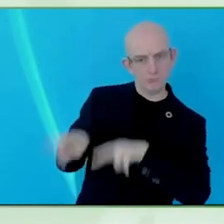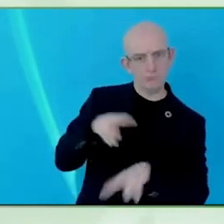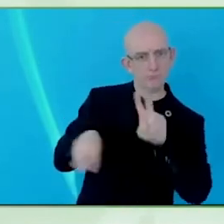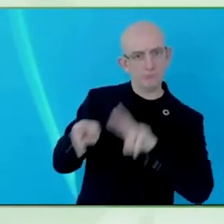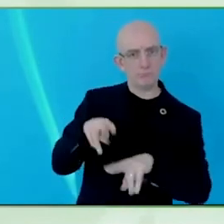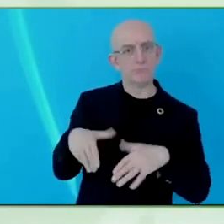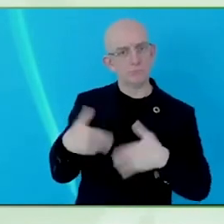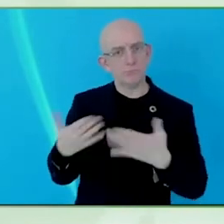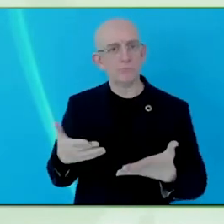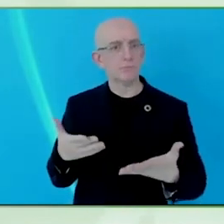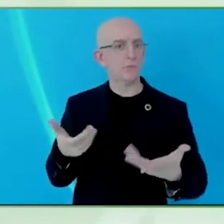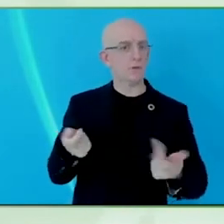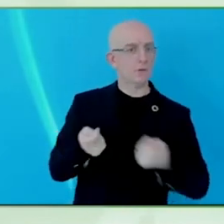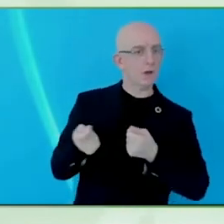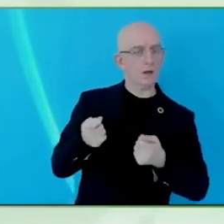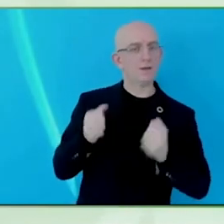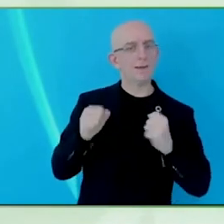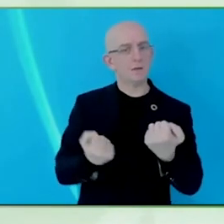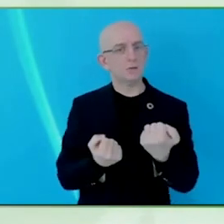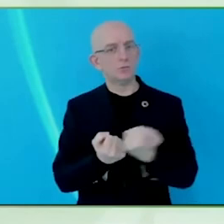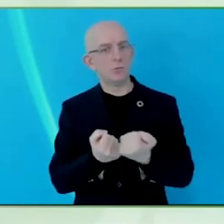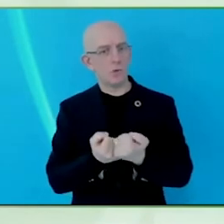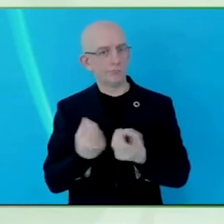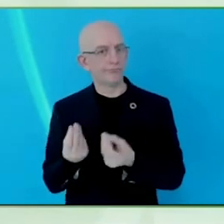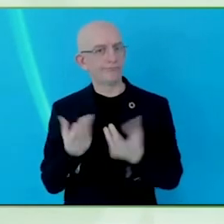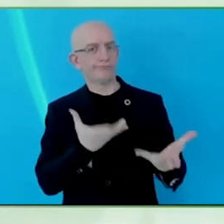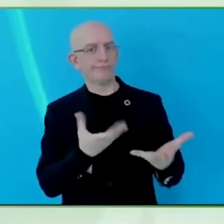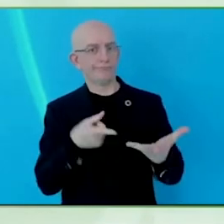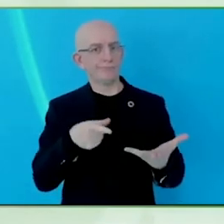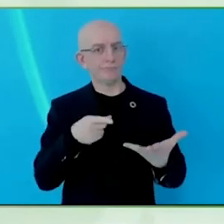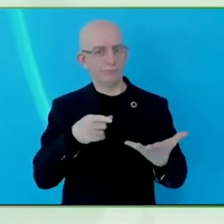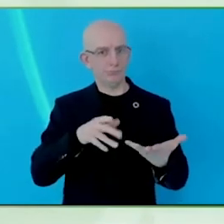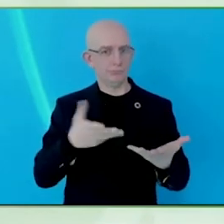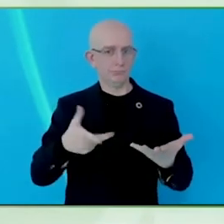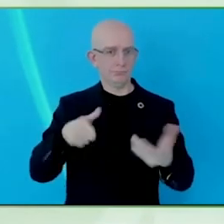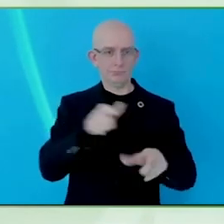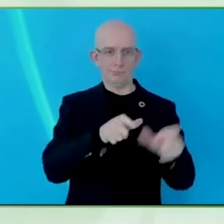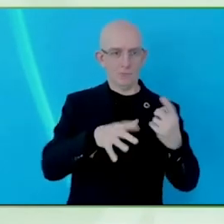support team in place to help the moderators moderating the community.